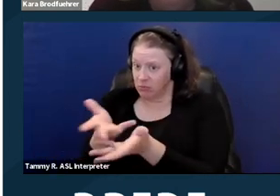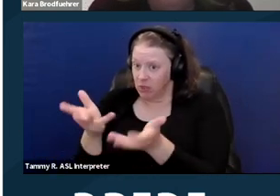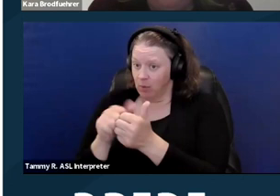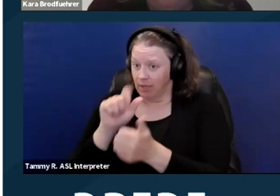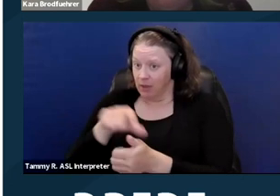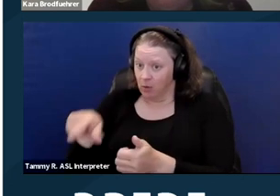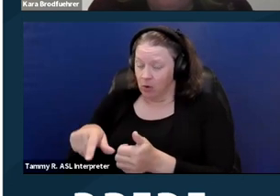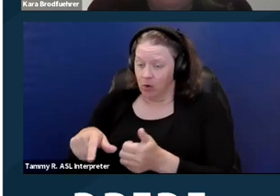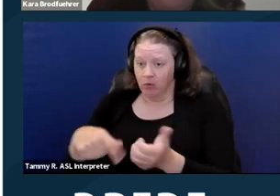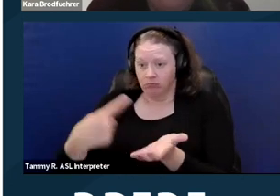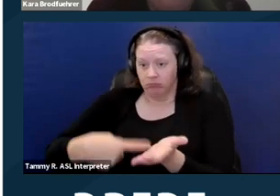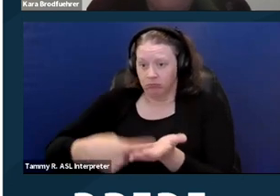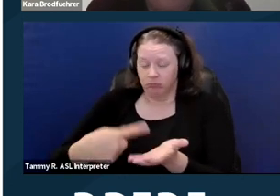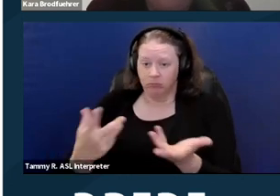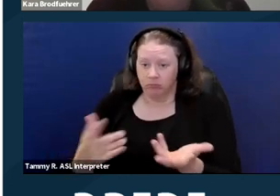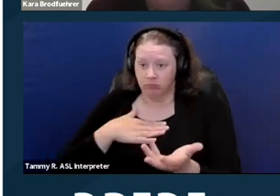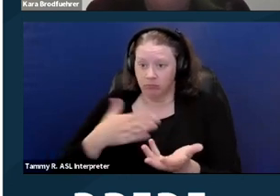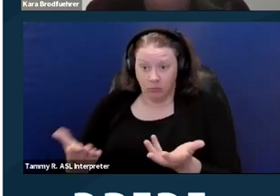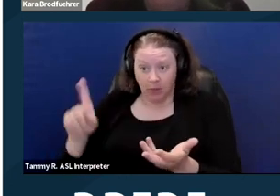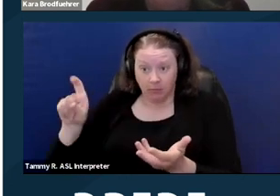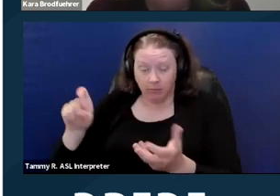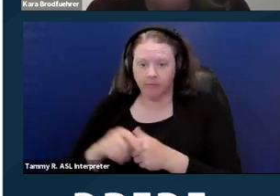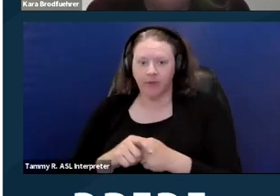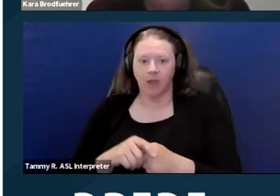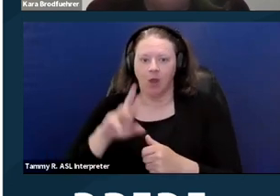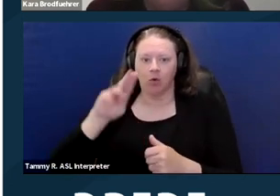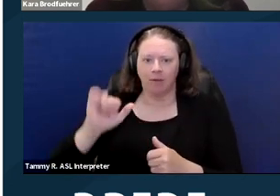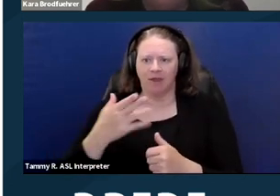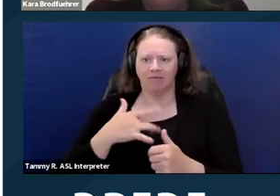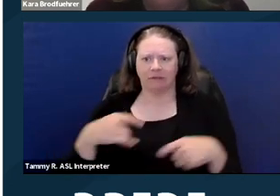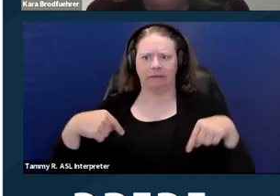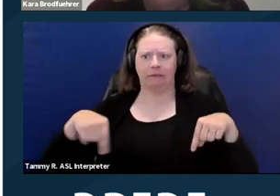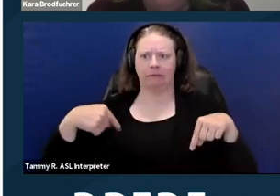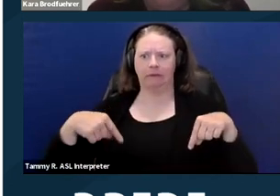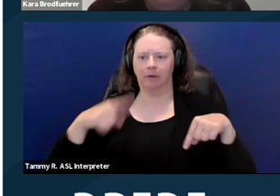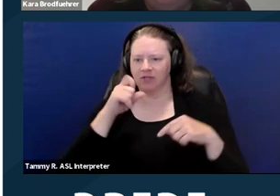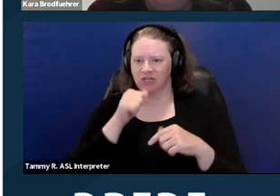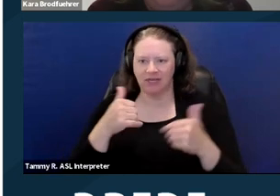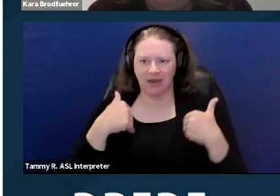between the complainant and the housing provider. Rabiah is nervous because she doesn't have an attorney,